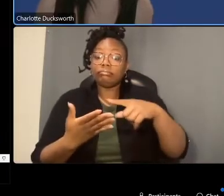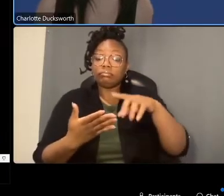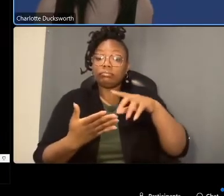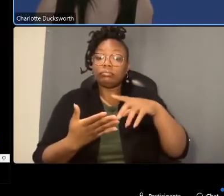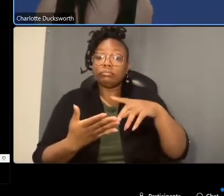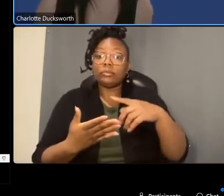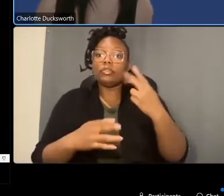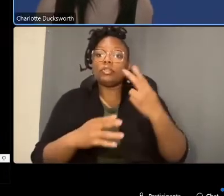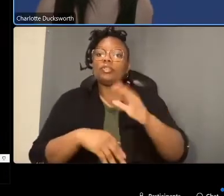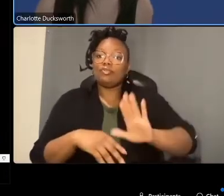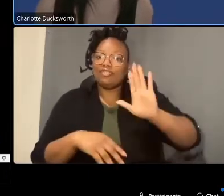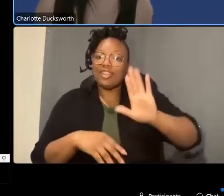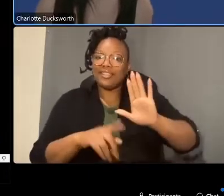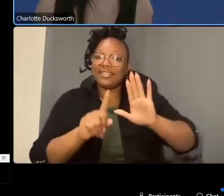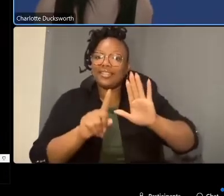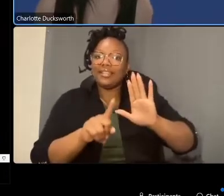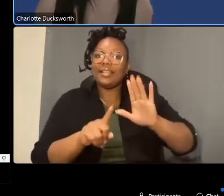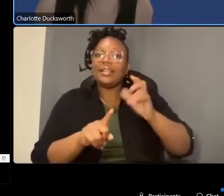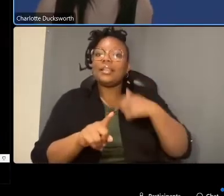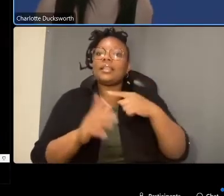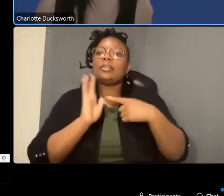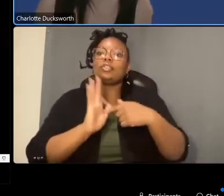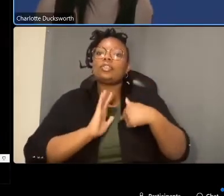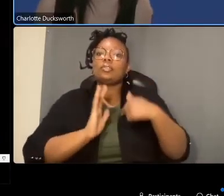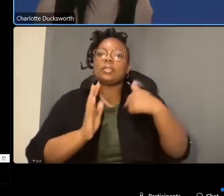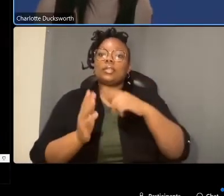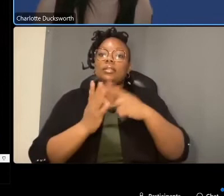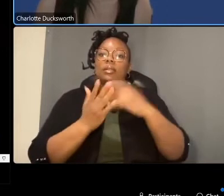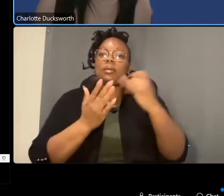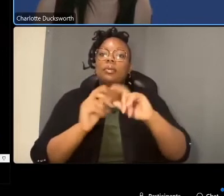the raised hand feature this indicates to the project team that you would like to speak